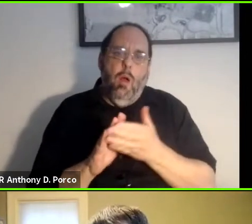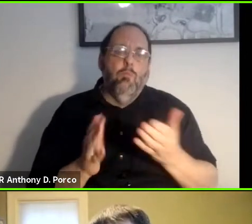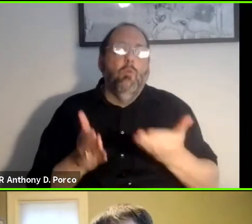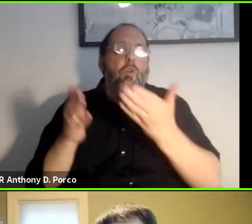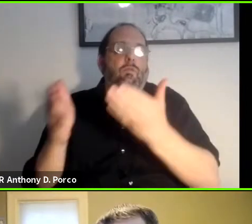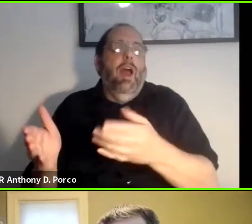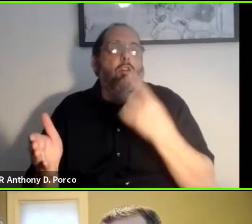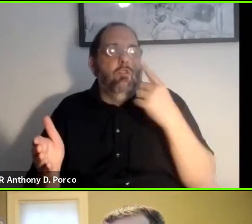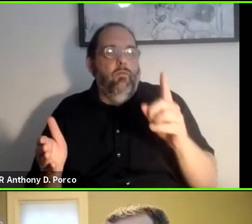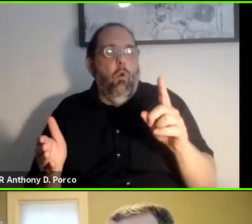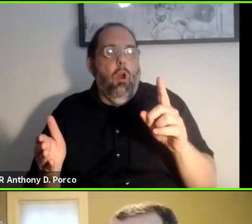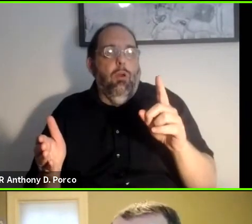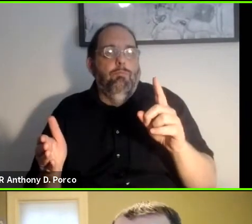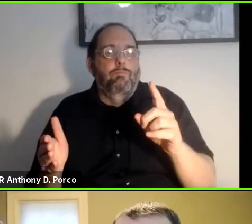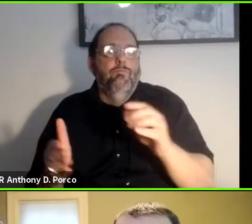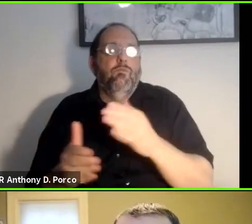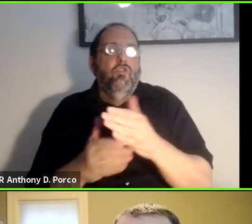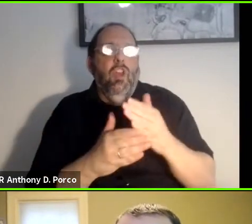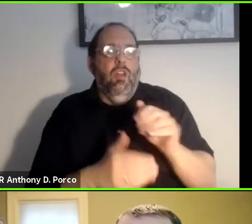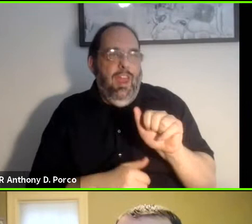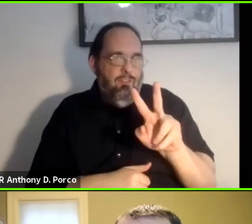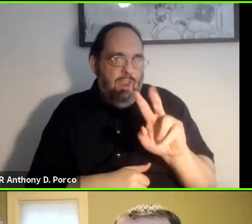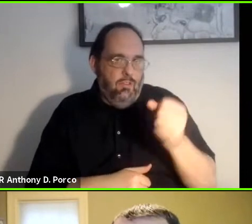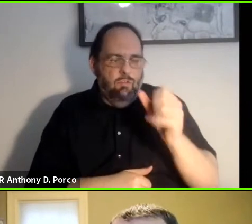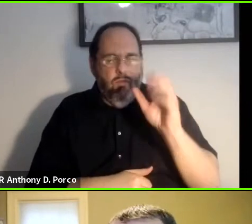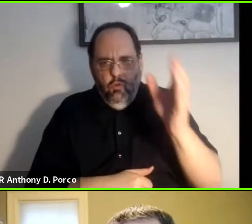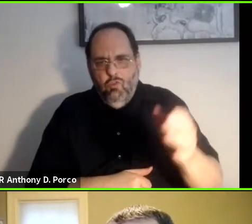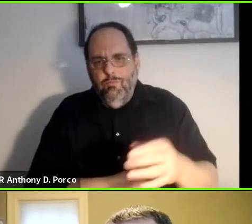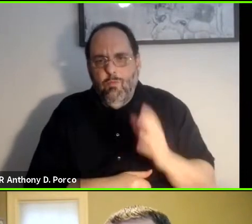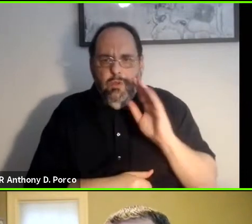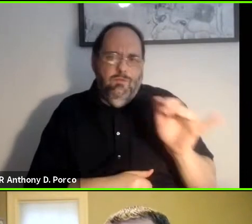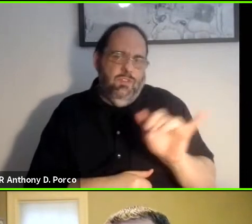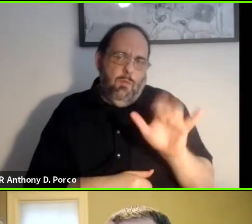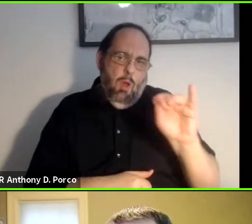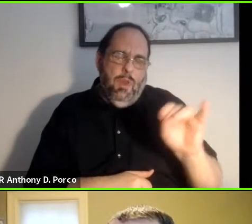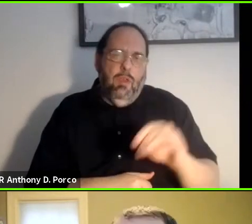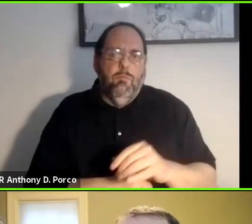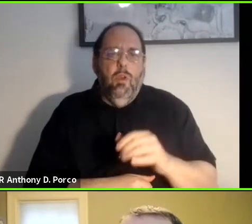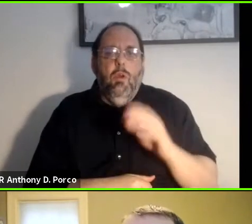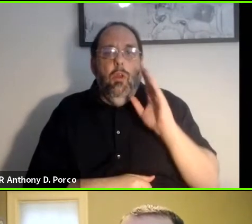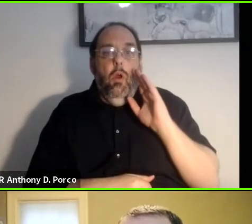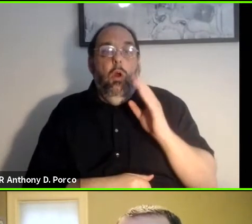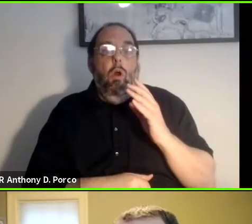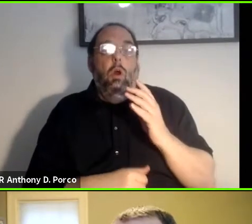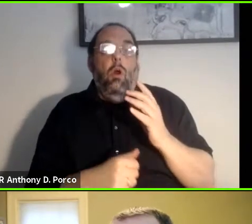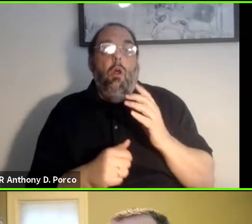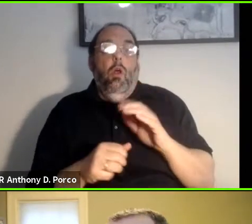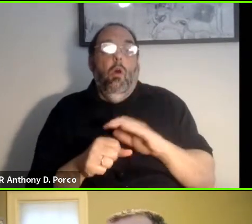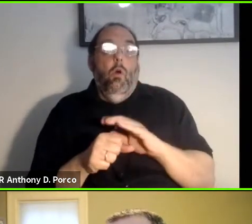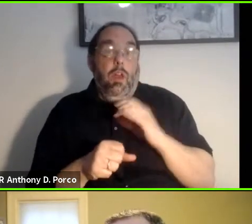for shared autonomous vehicle rides. We know that when a local municipality wants to, it can